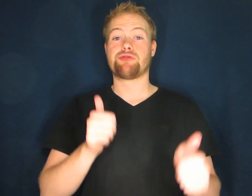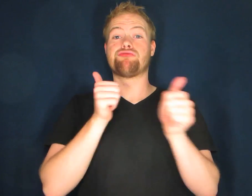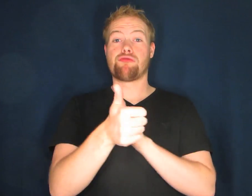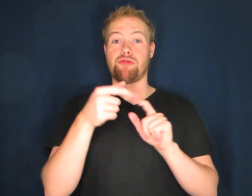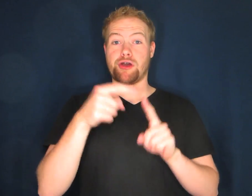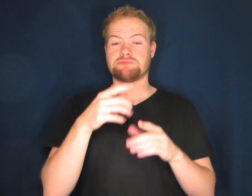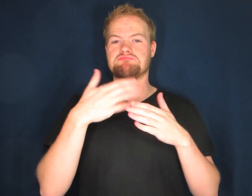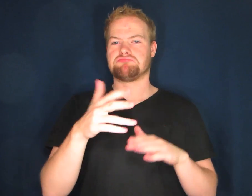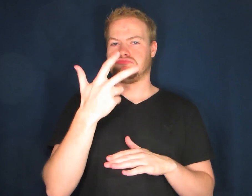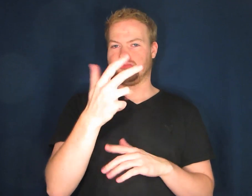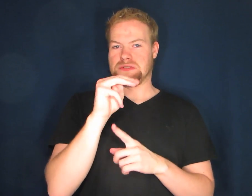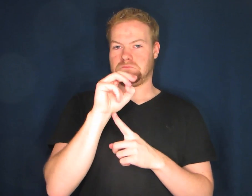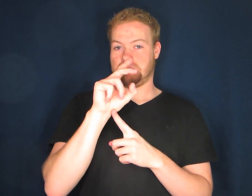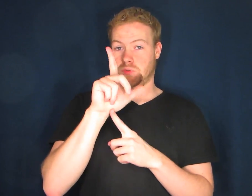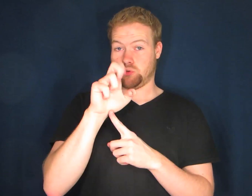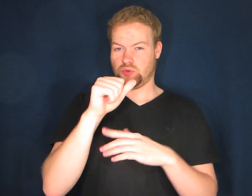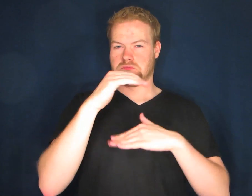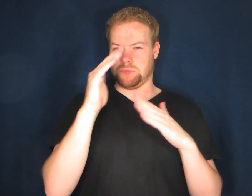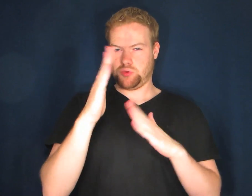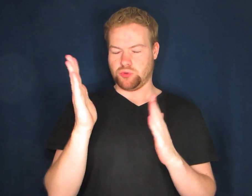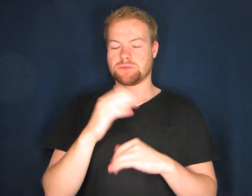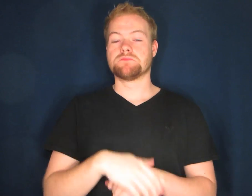Frontrunners is split into three modules.